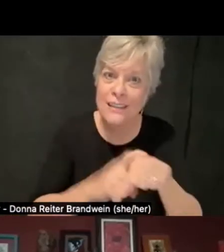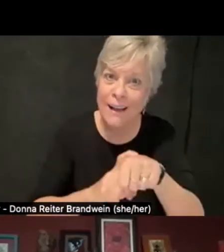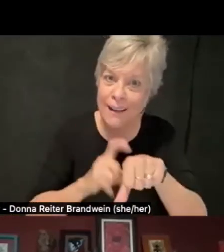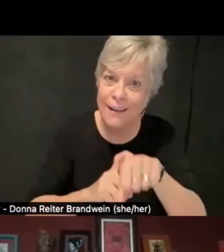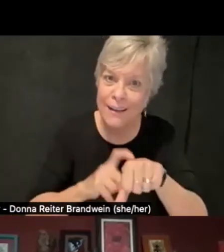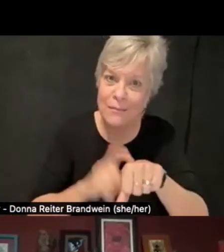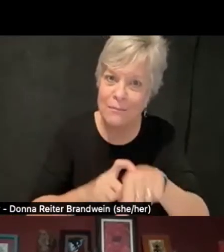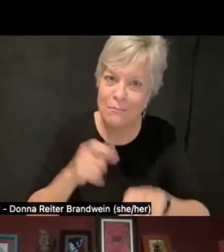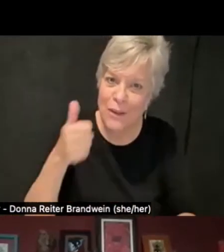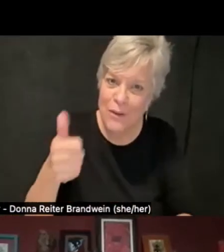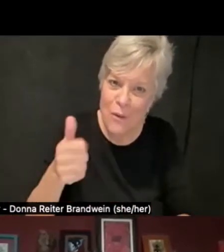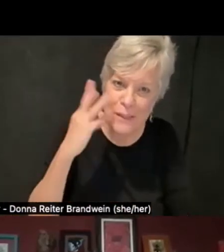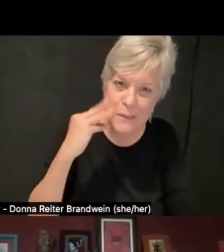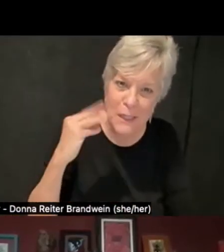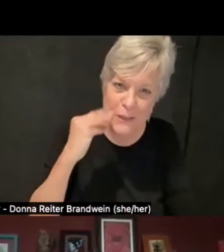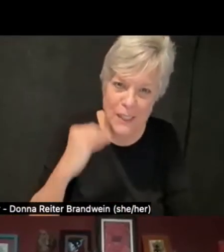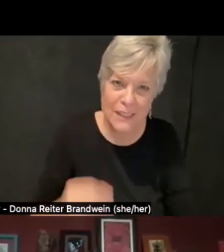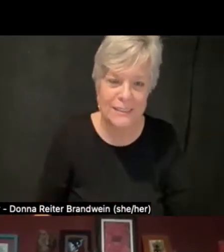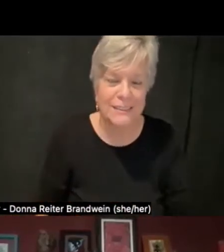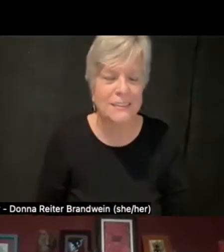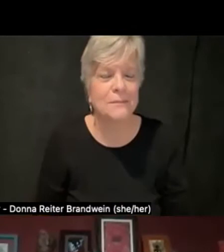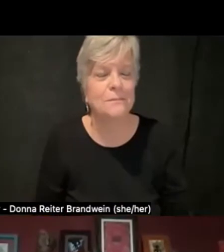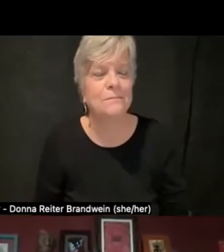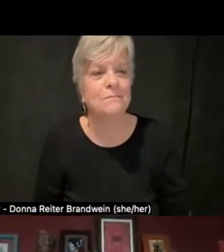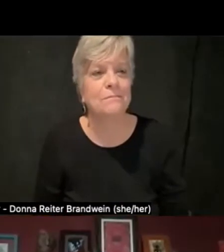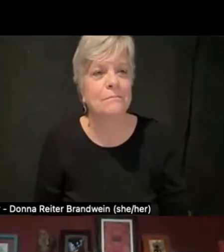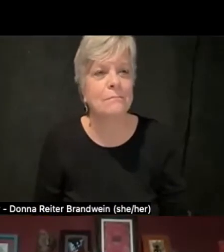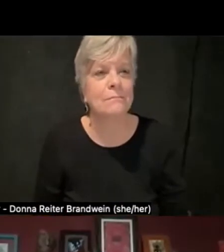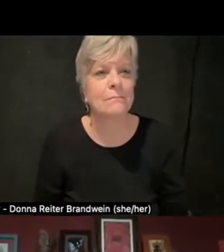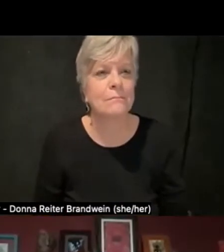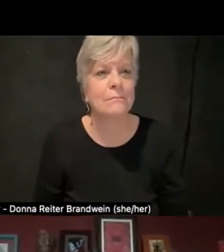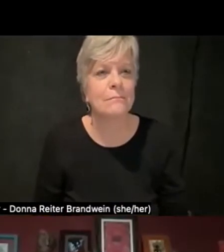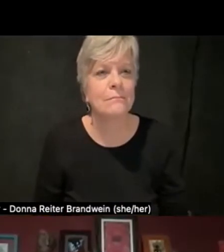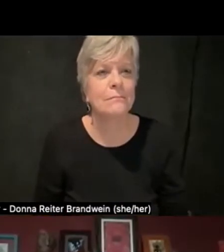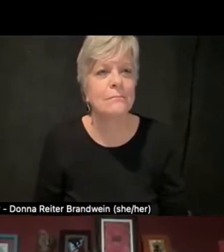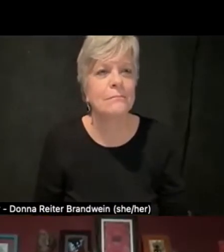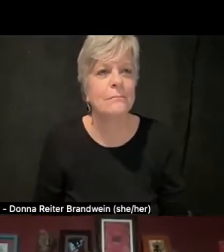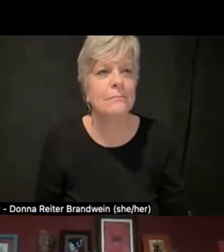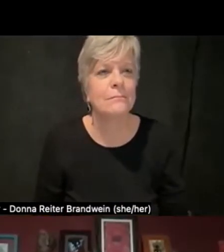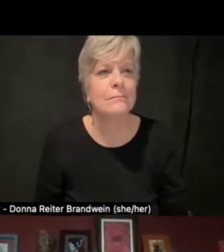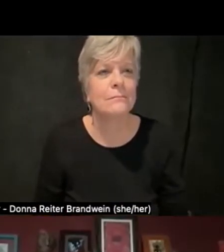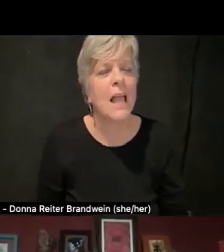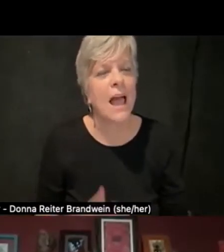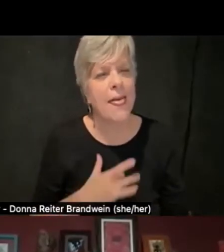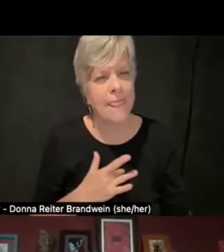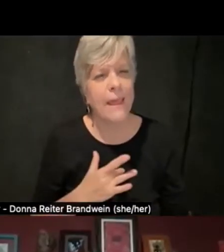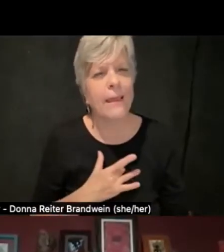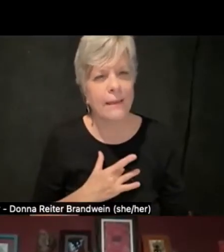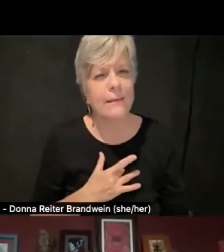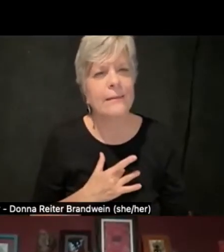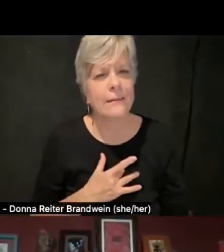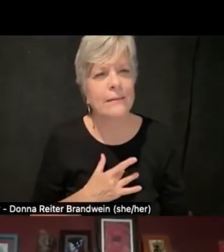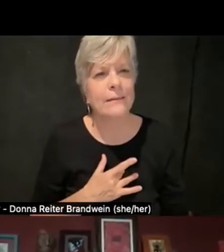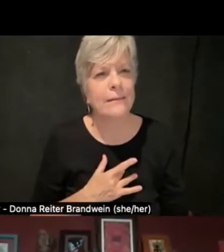And I think when it comes to shifting